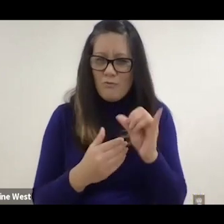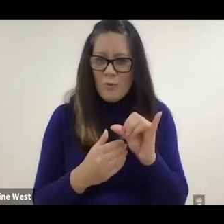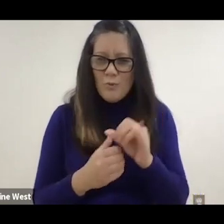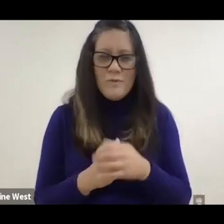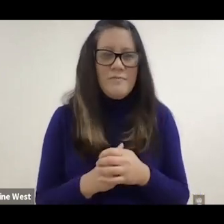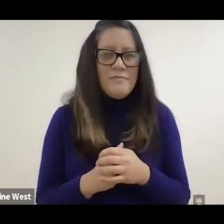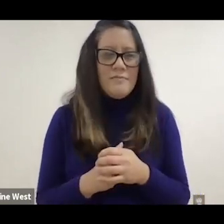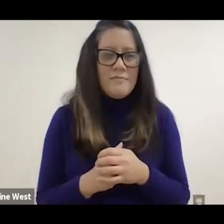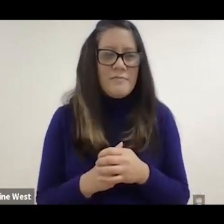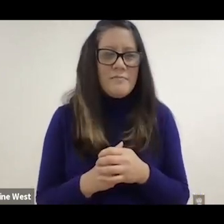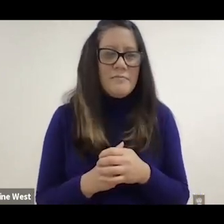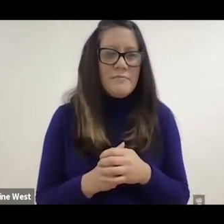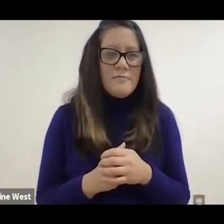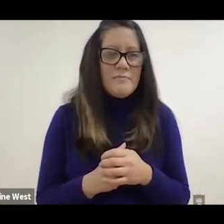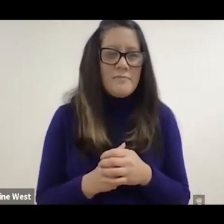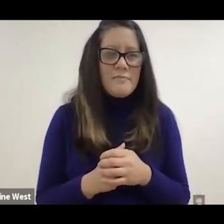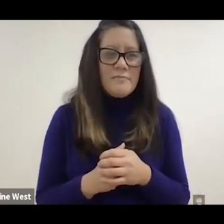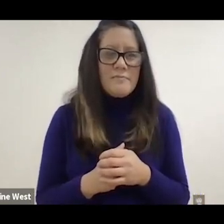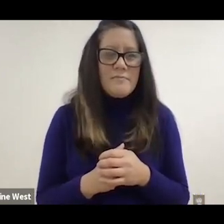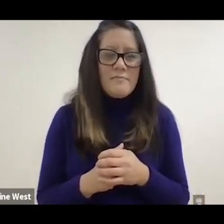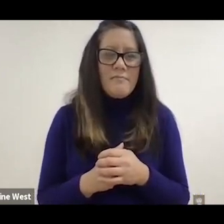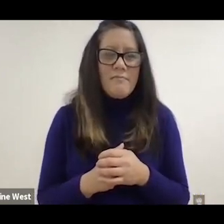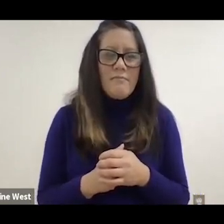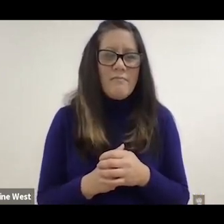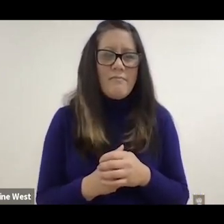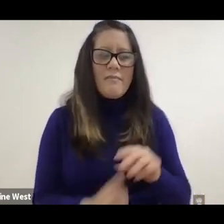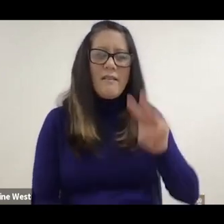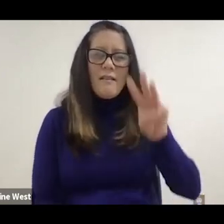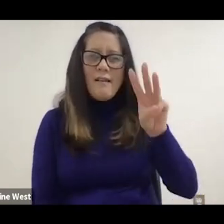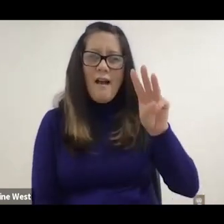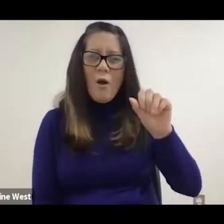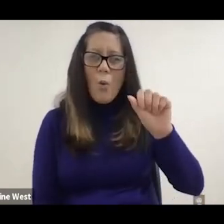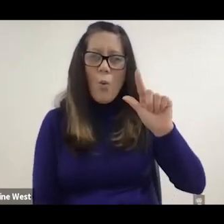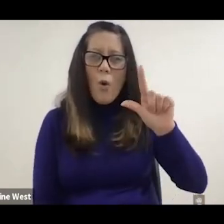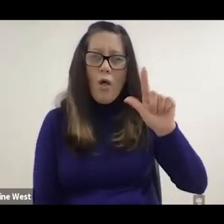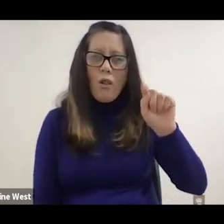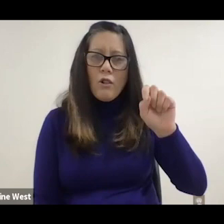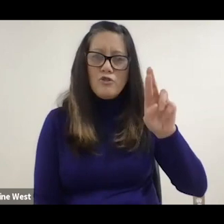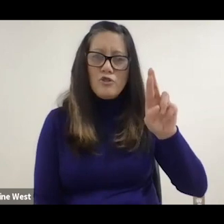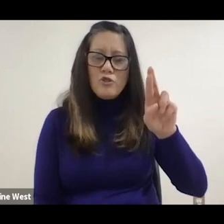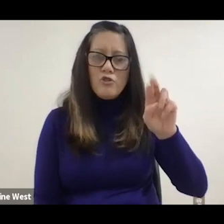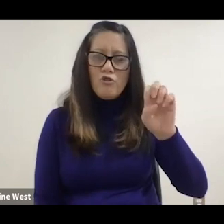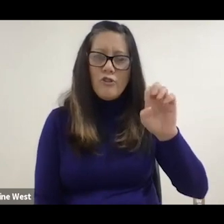kind of interesting project is. Patient could Walter Reed came to us and said,